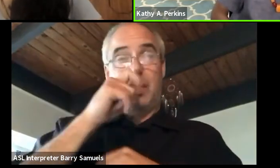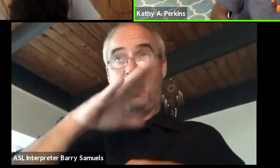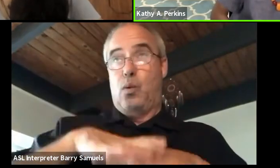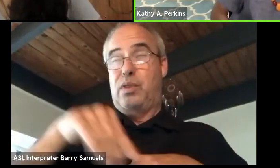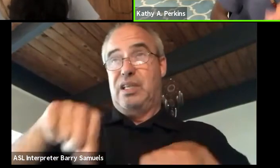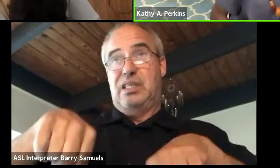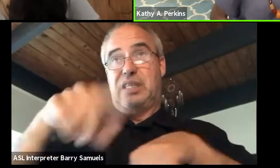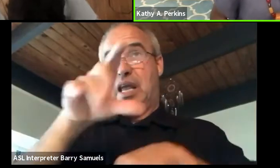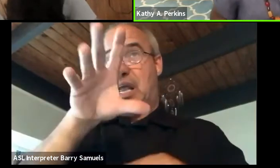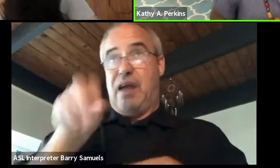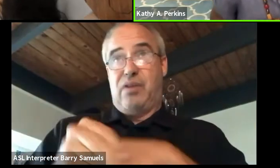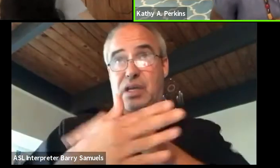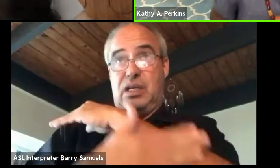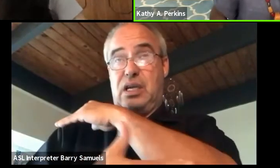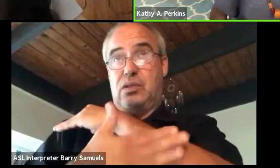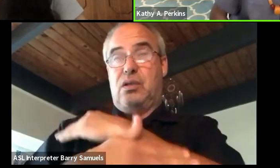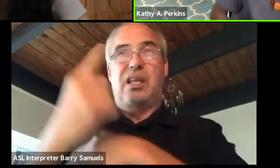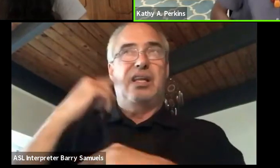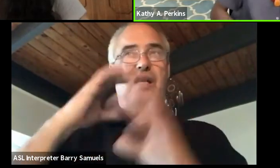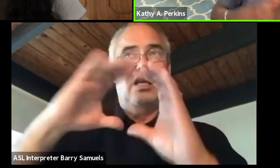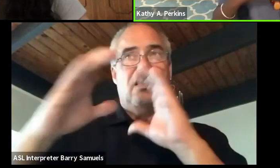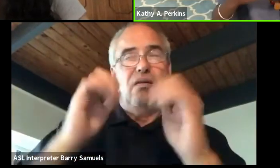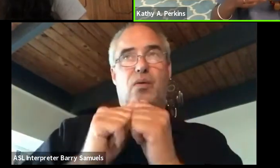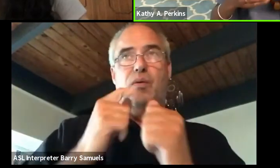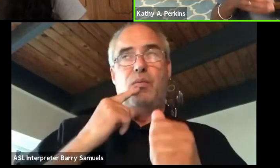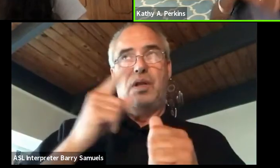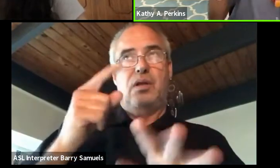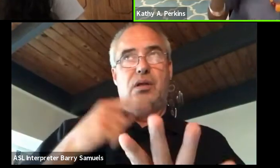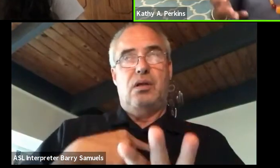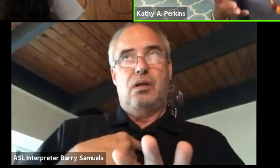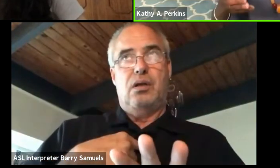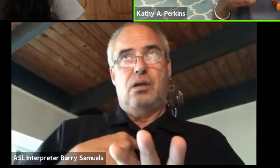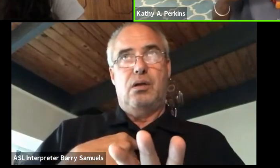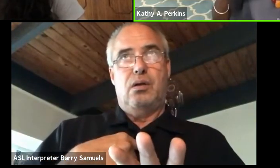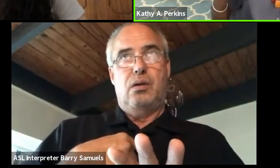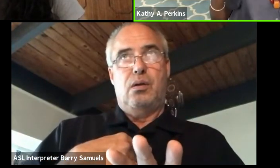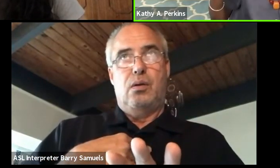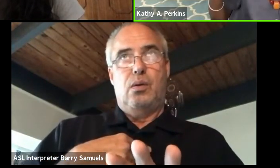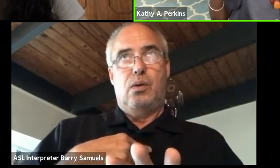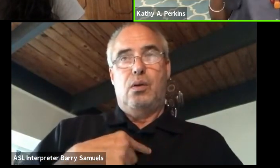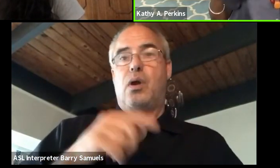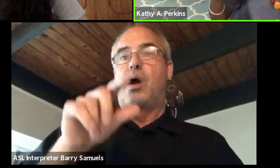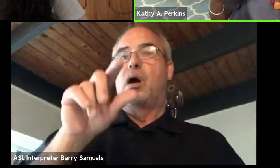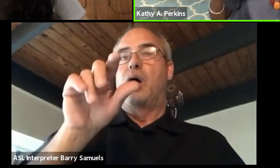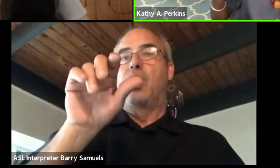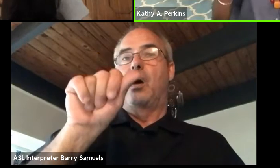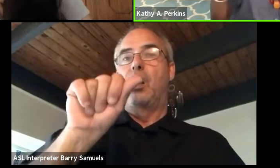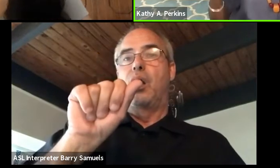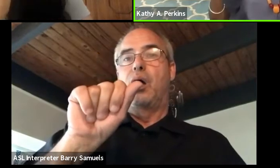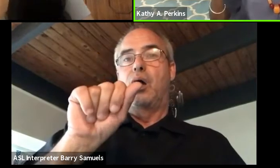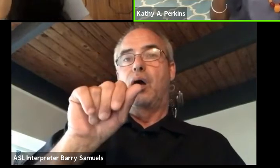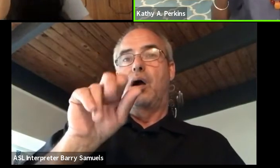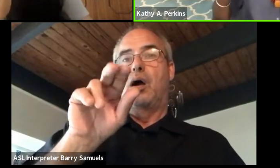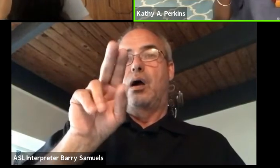Oh, and I think I had this conversation with Ama Aidoo, because for those of you who don't know Ama Aidoo is, well, she is from Ghana,